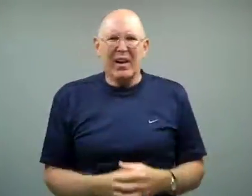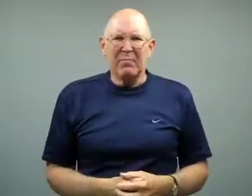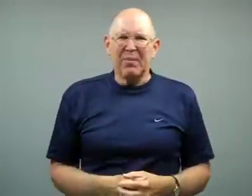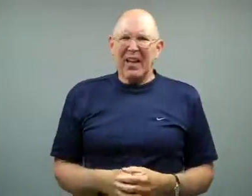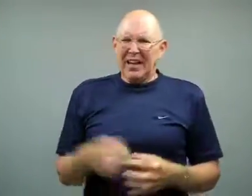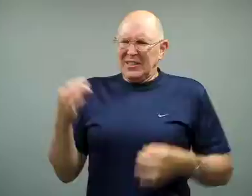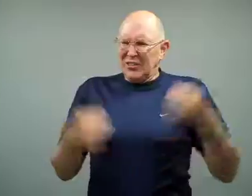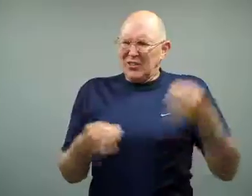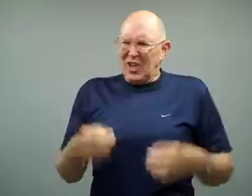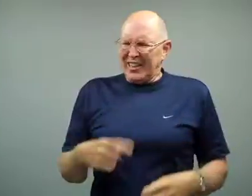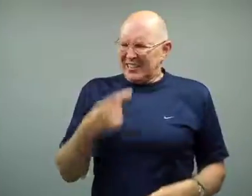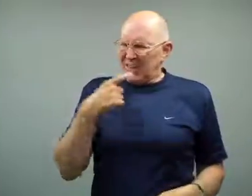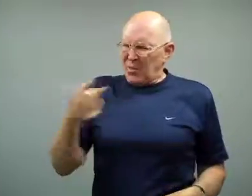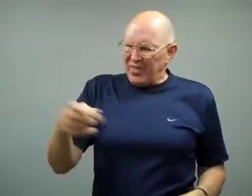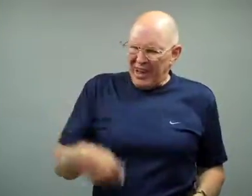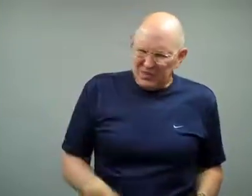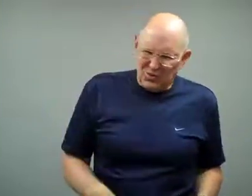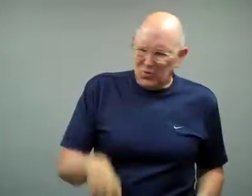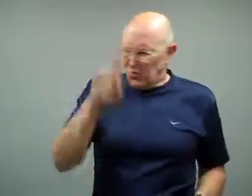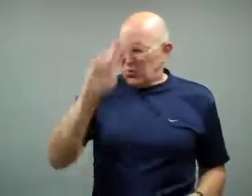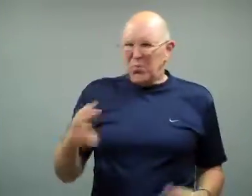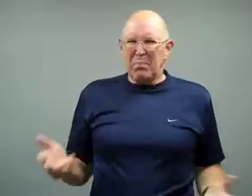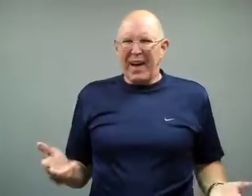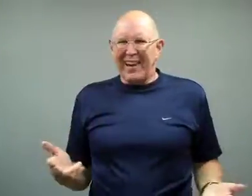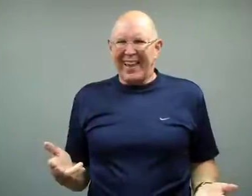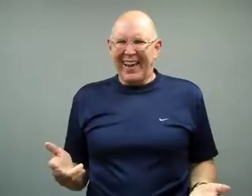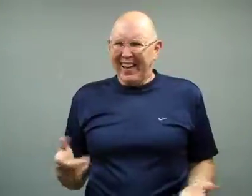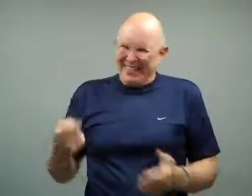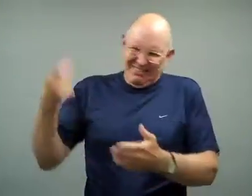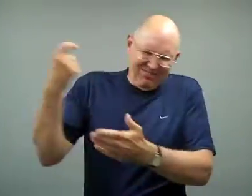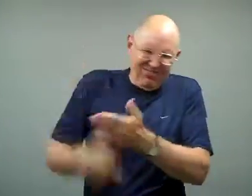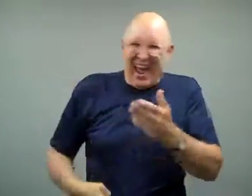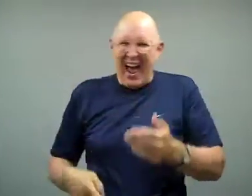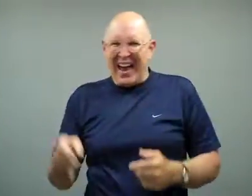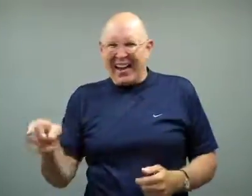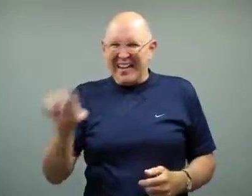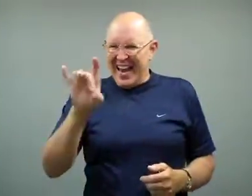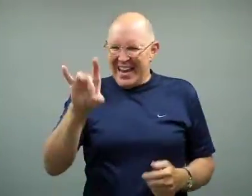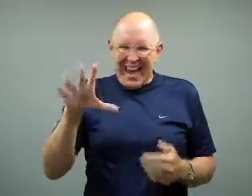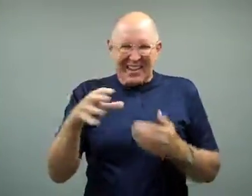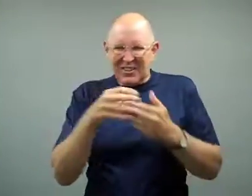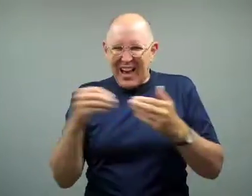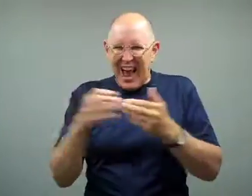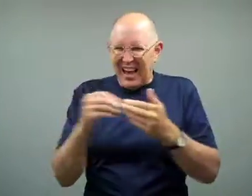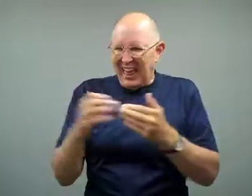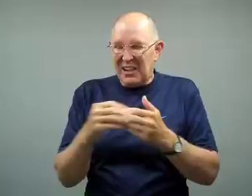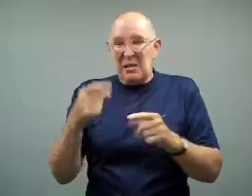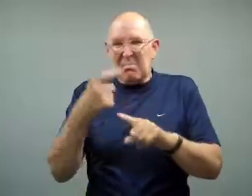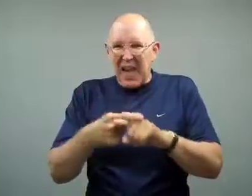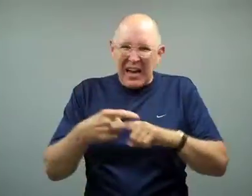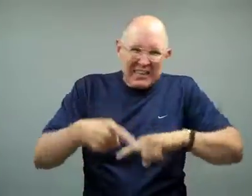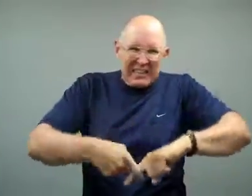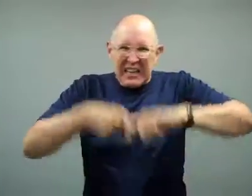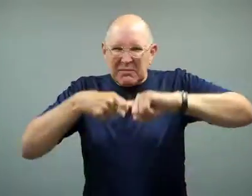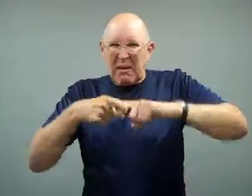The judge thought that was ridiculous.